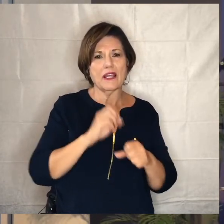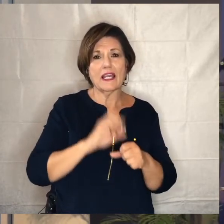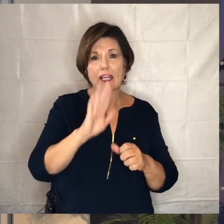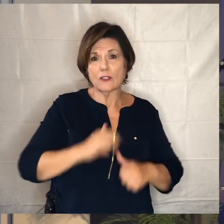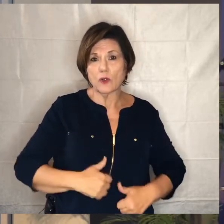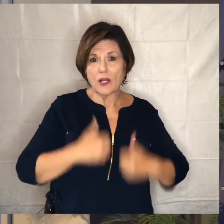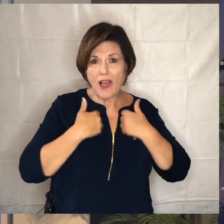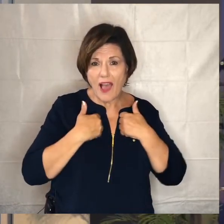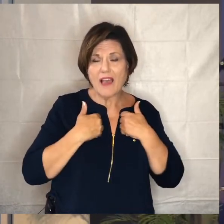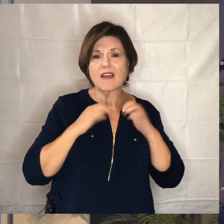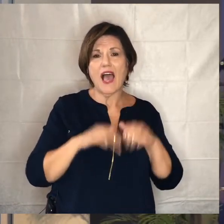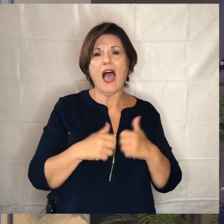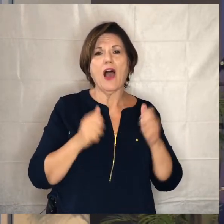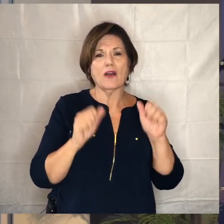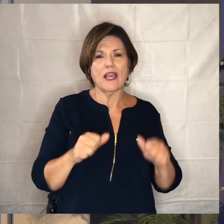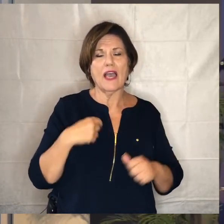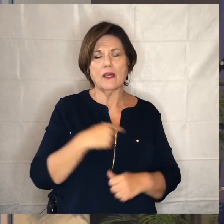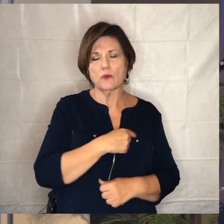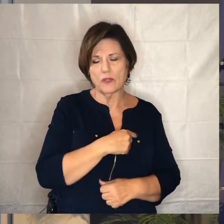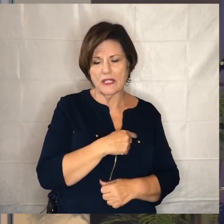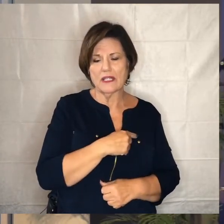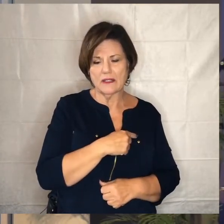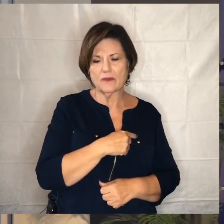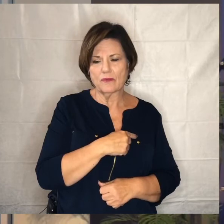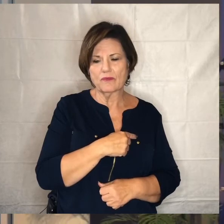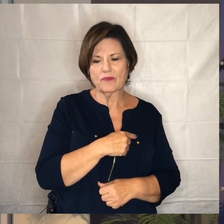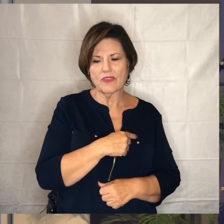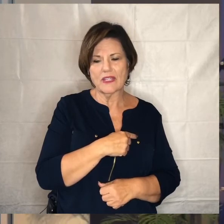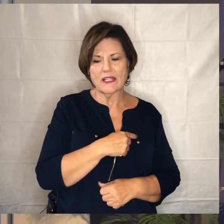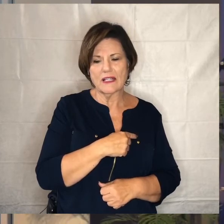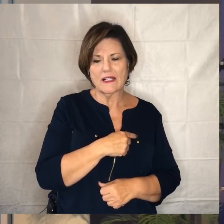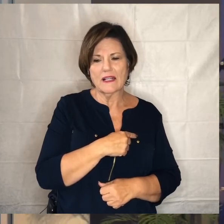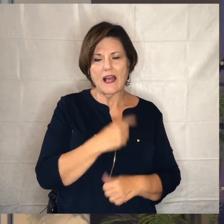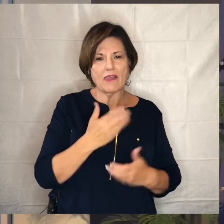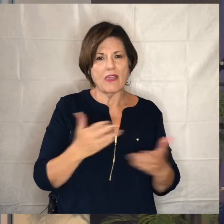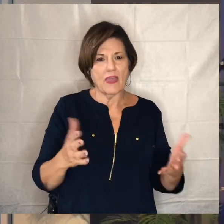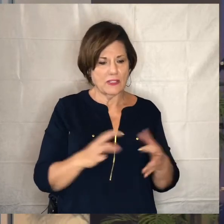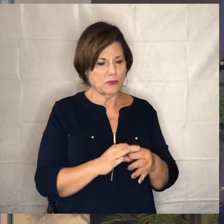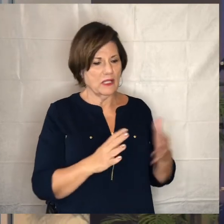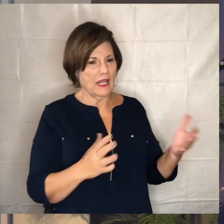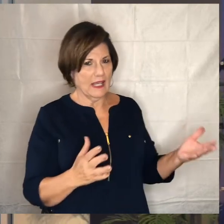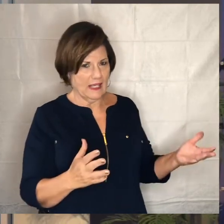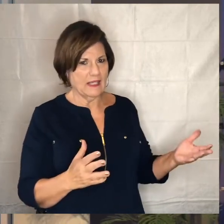let's figure out how we can release the things that are under your